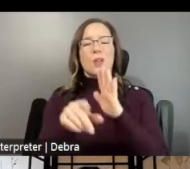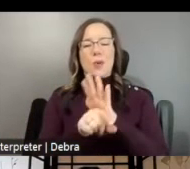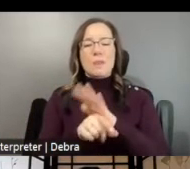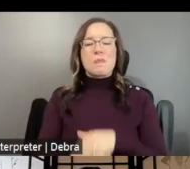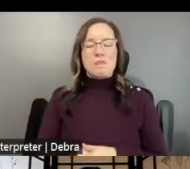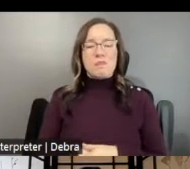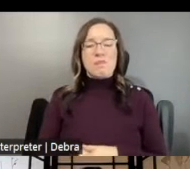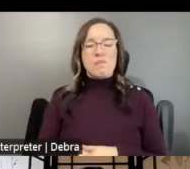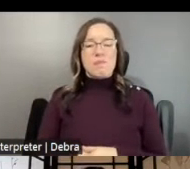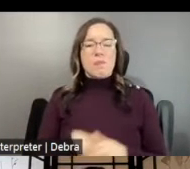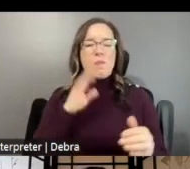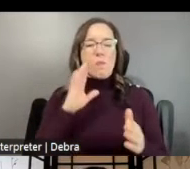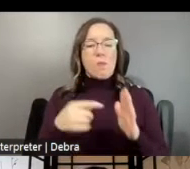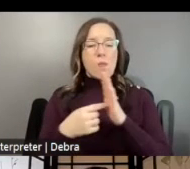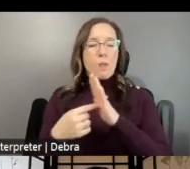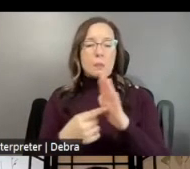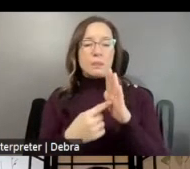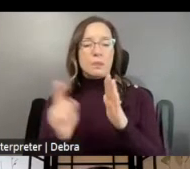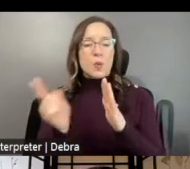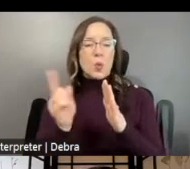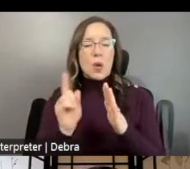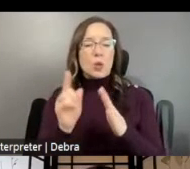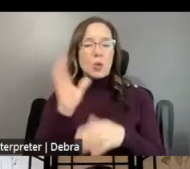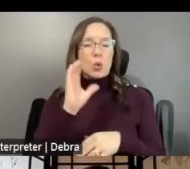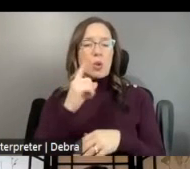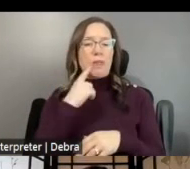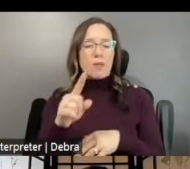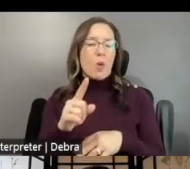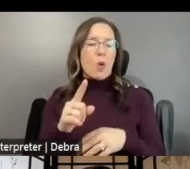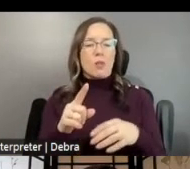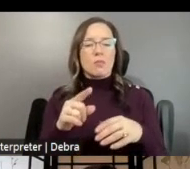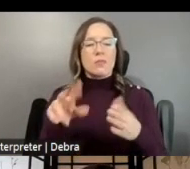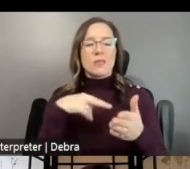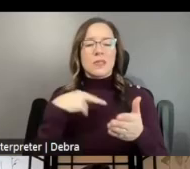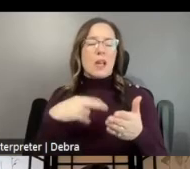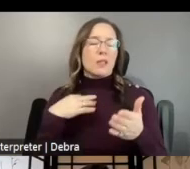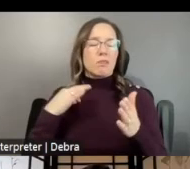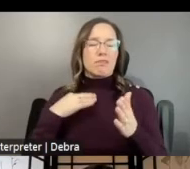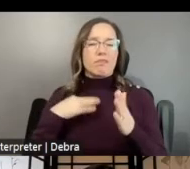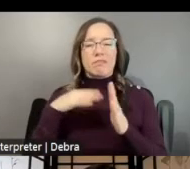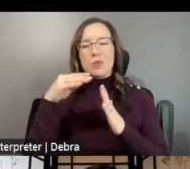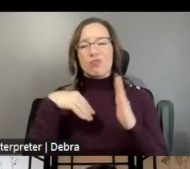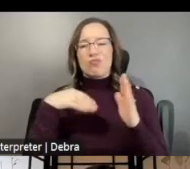YOU AS TO WHERE TO FIND THE DANCE APPLICATION INSTRUCTIONS ON OUR WEBSITE. FROM THE GRANTS FOR